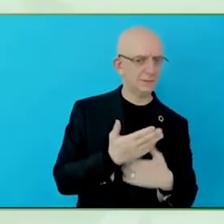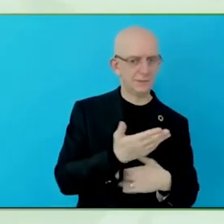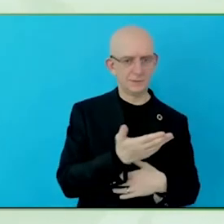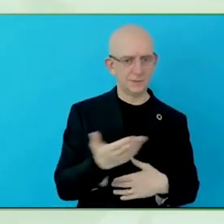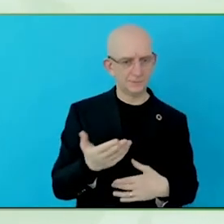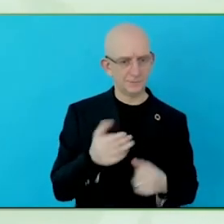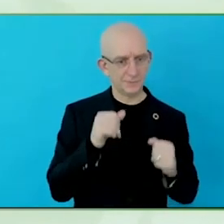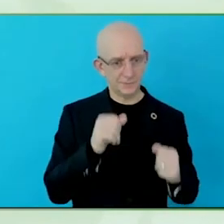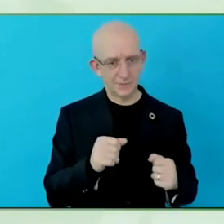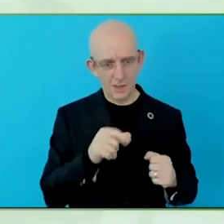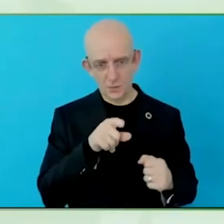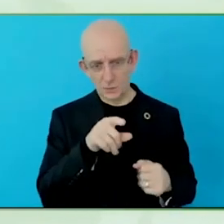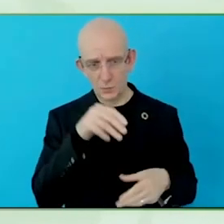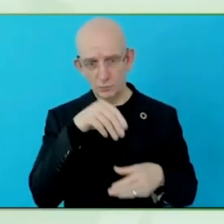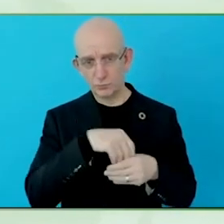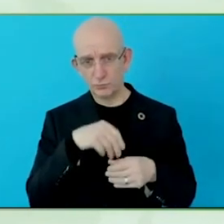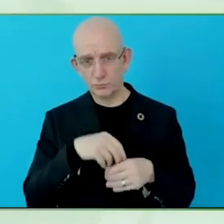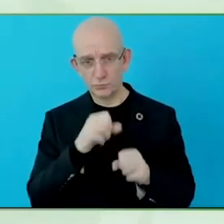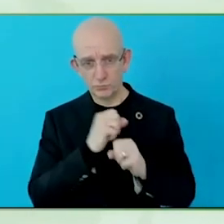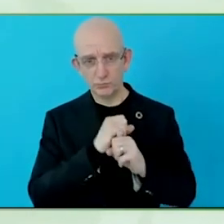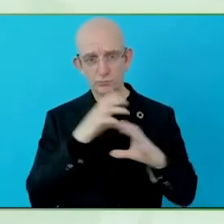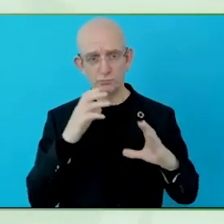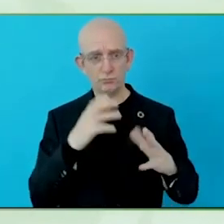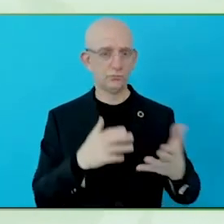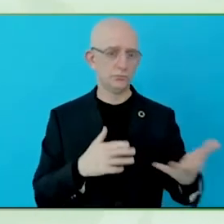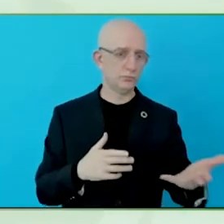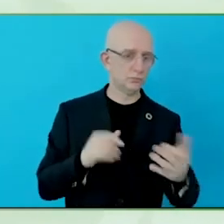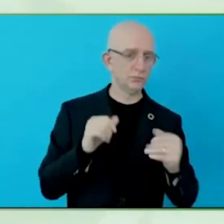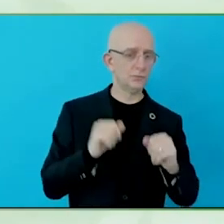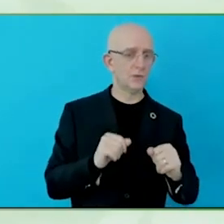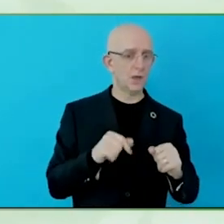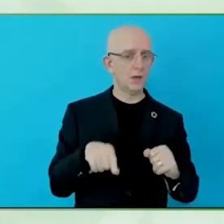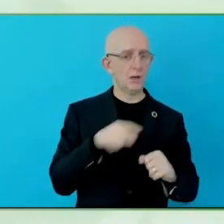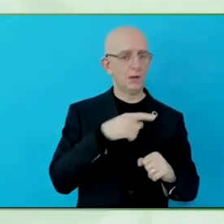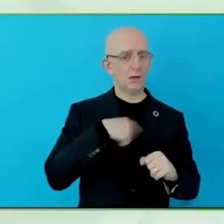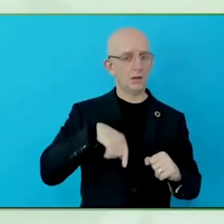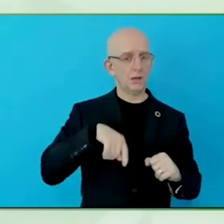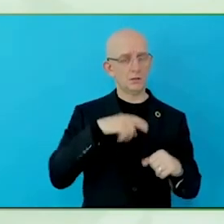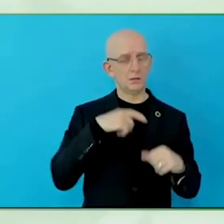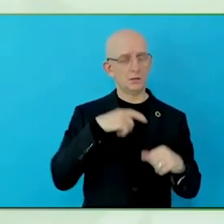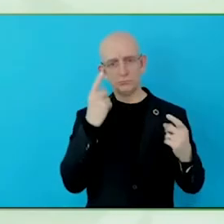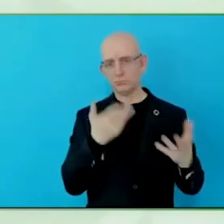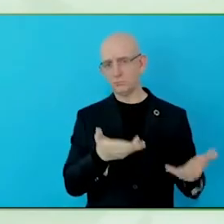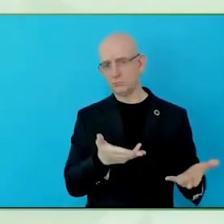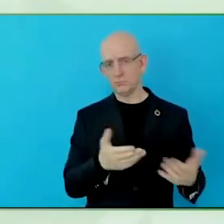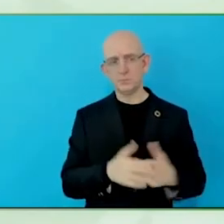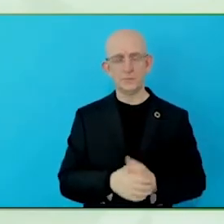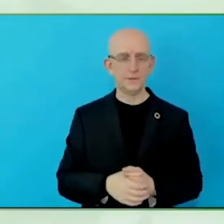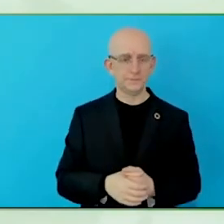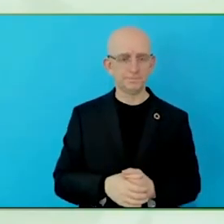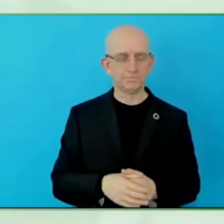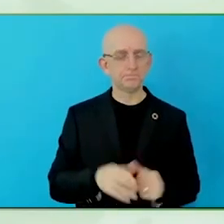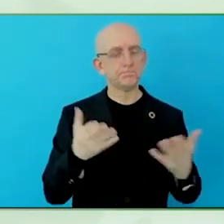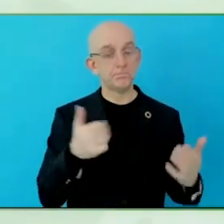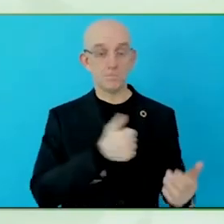and employment equity legislation, which supports the employment of persons with disabilities.